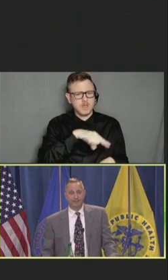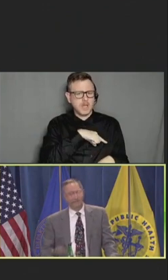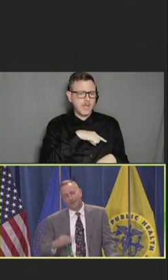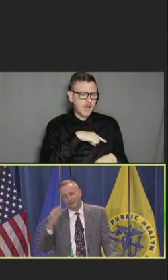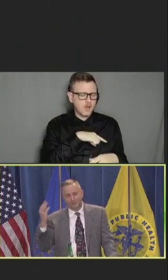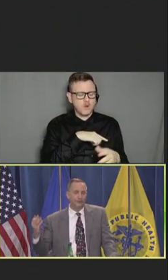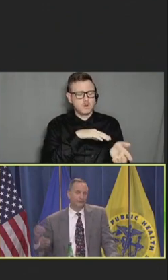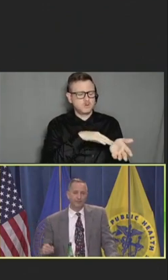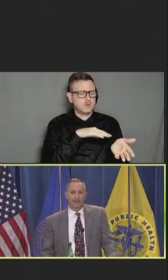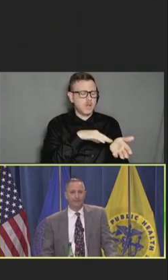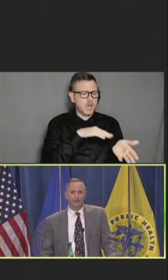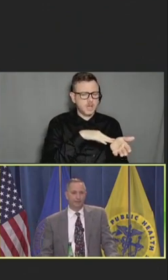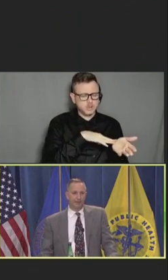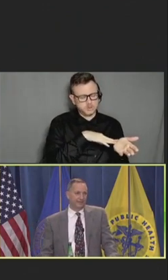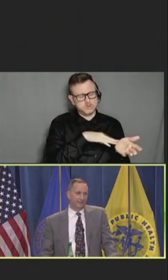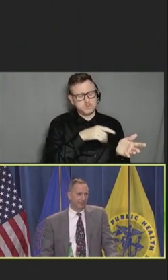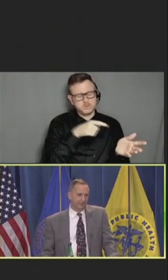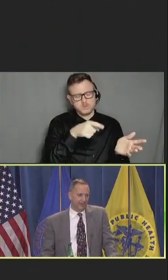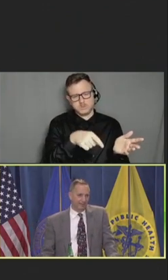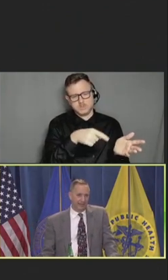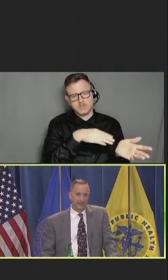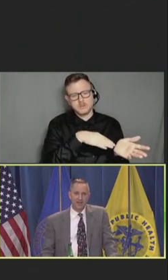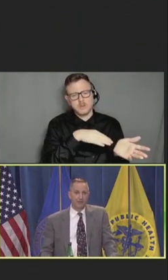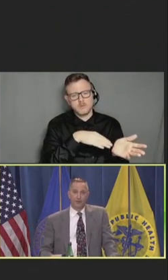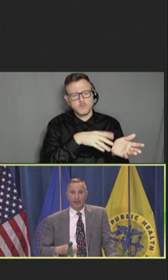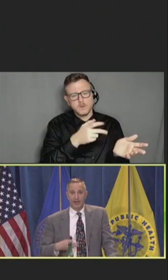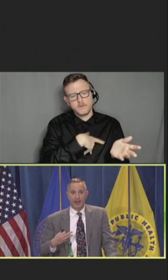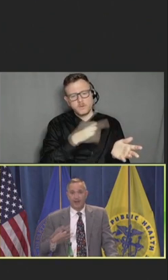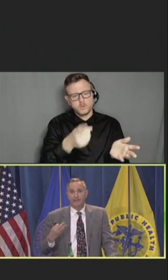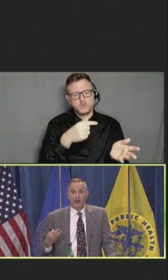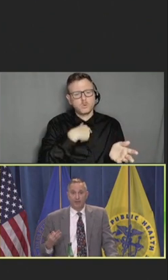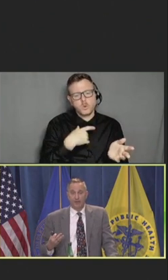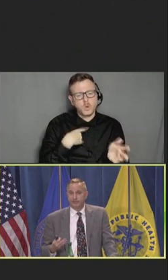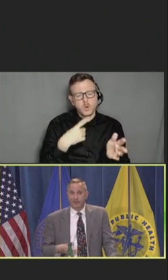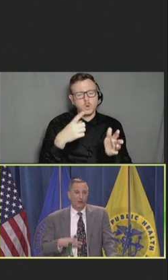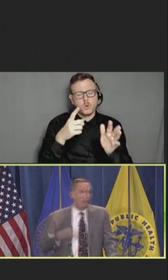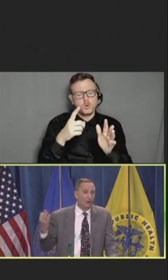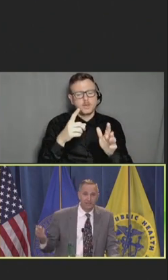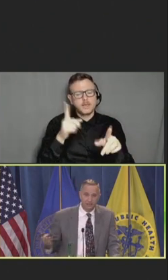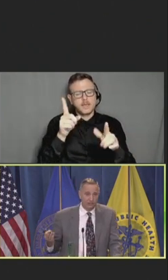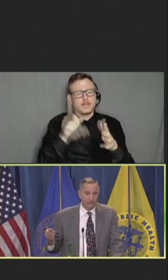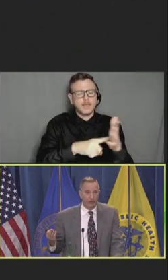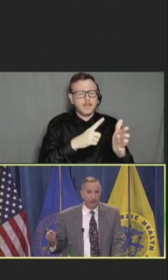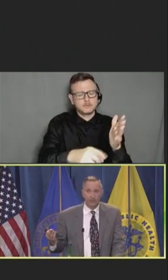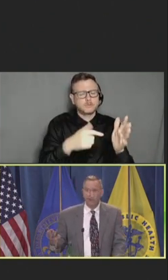We actually stole it from the NFL domestic abuse campaign where they had NFL players saying no more, he's just drunk.